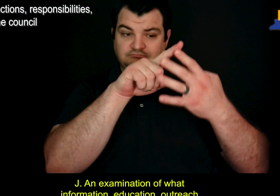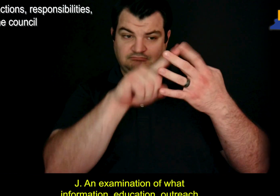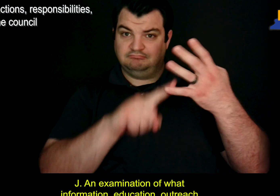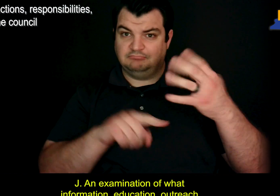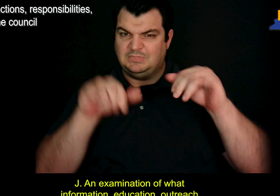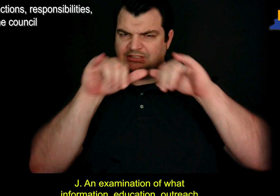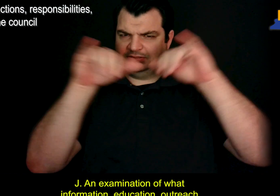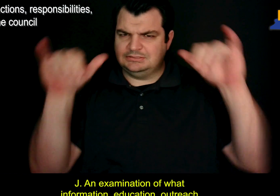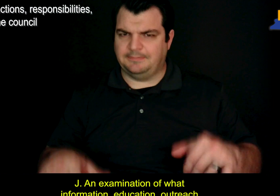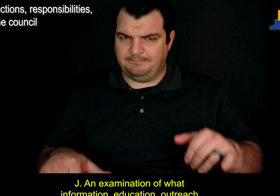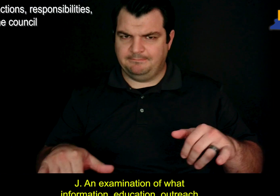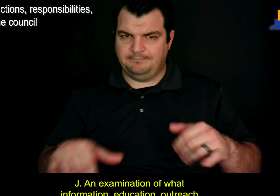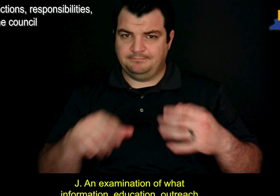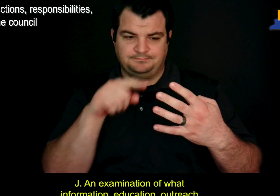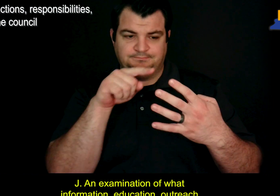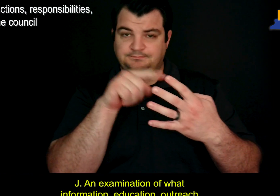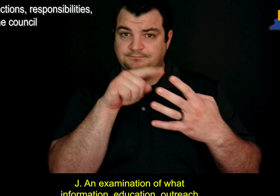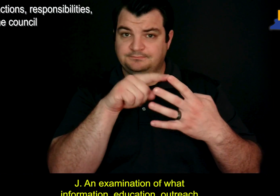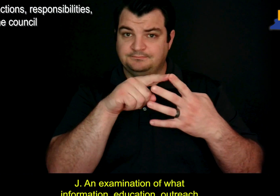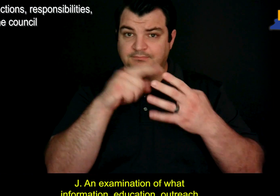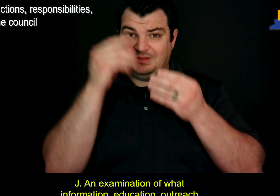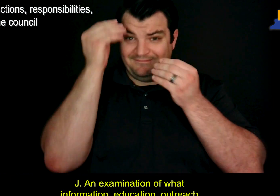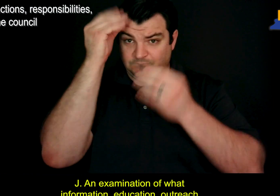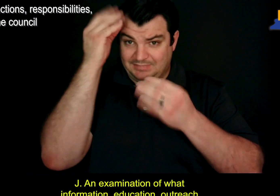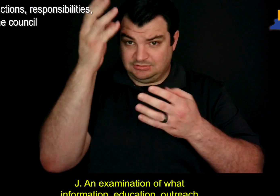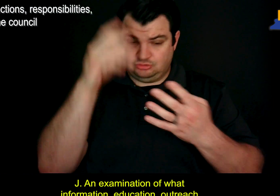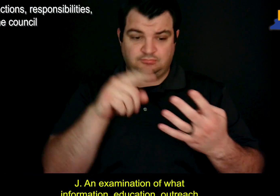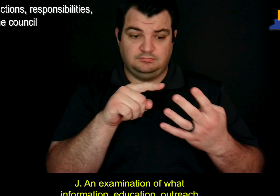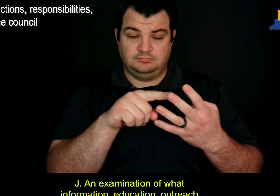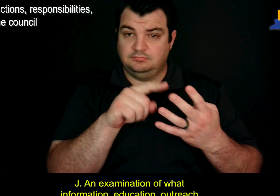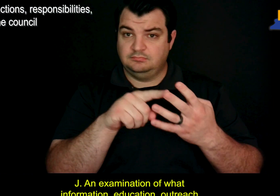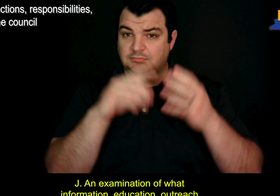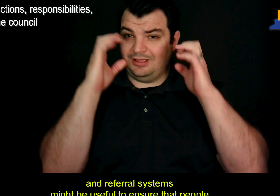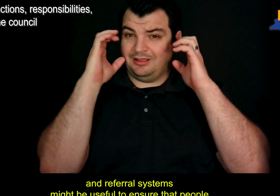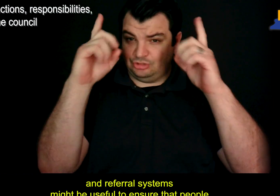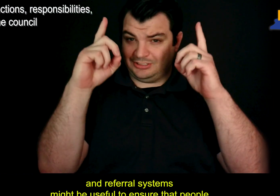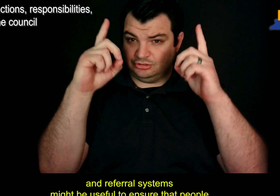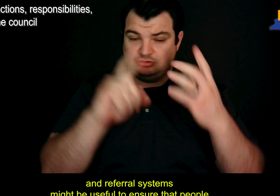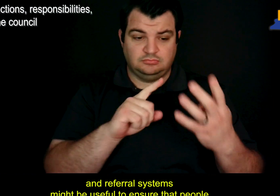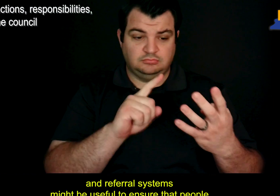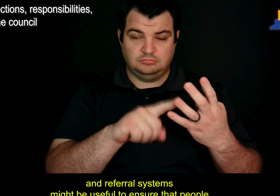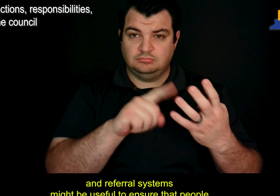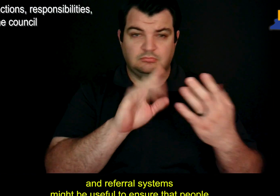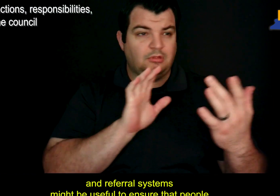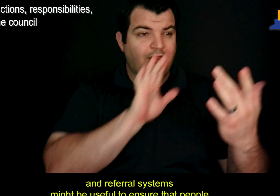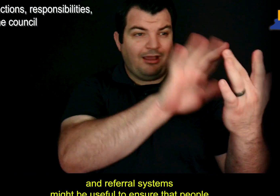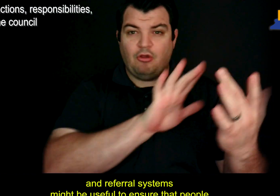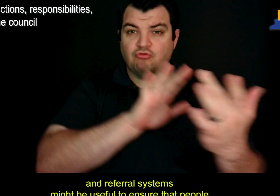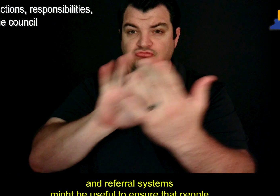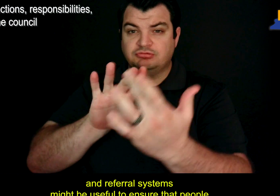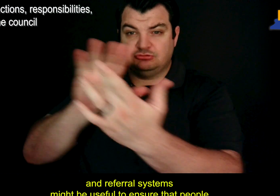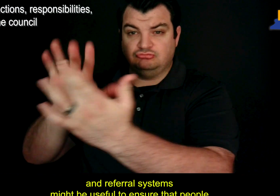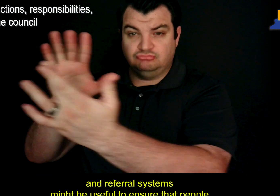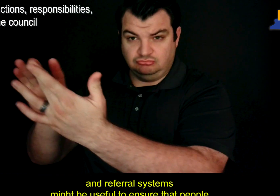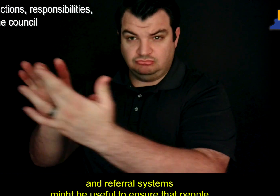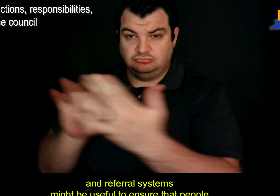J. An examination of what information, education, outreach and referral systems might be useful to ensure that people